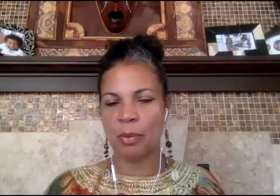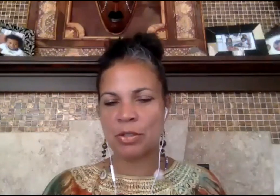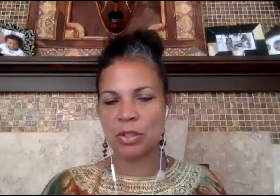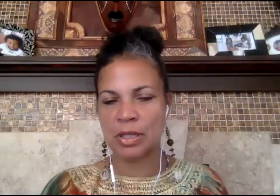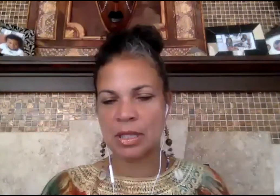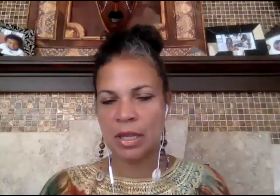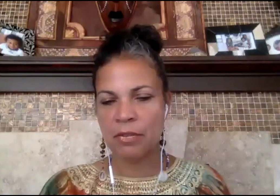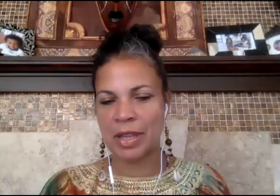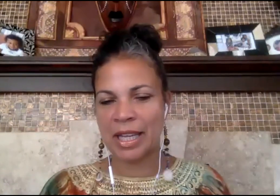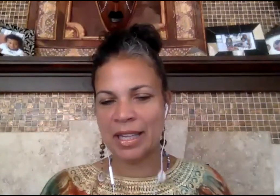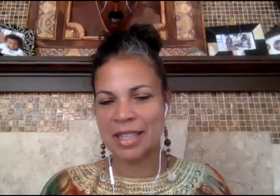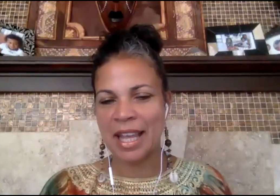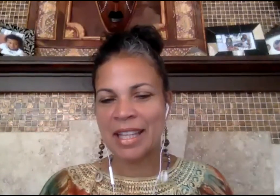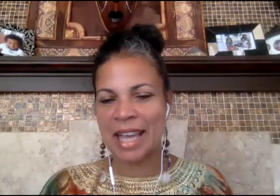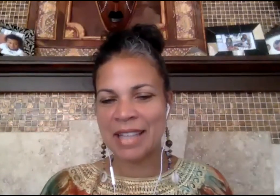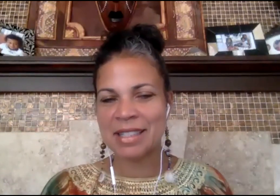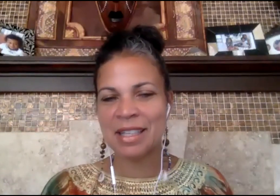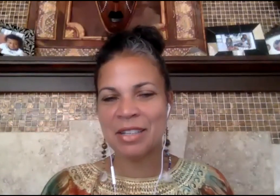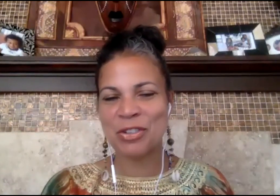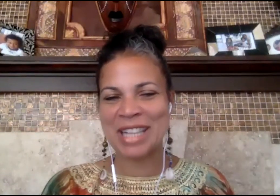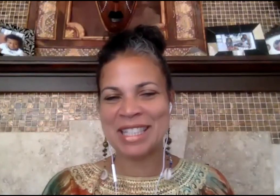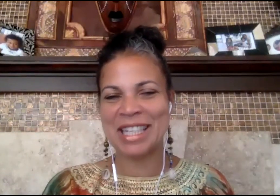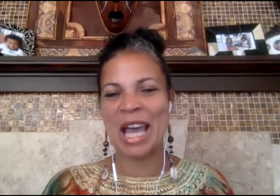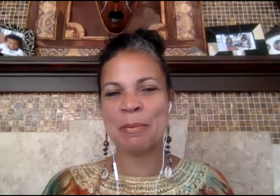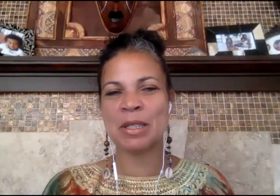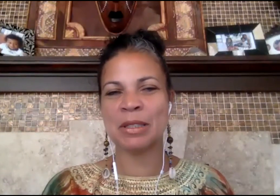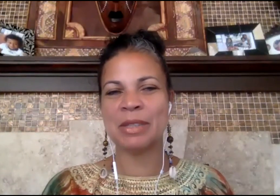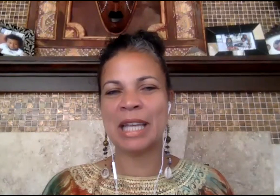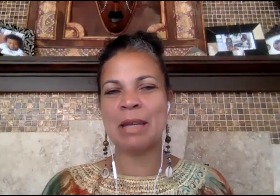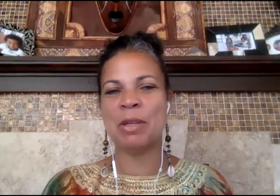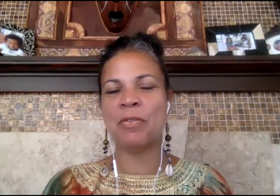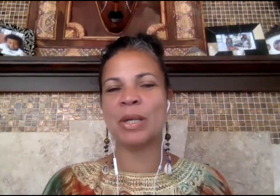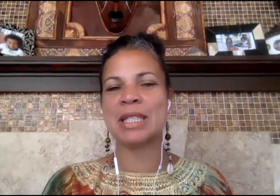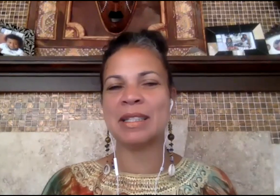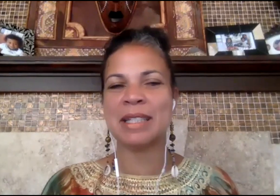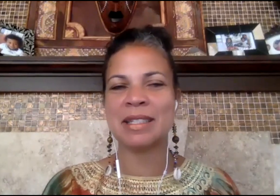questions for the end yes tracy absolutely ab1460